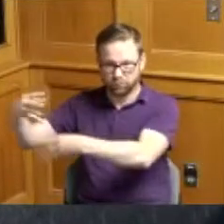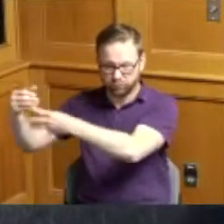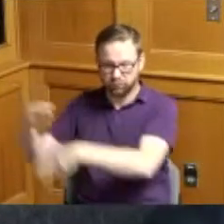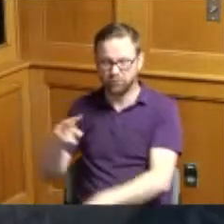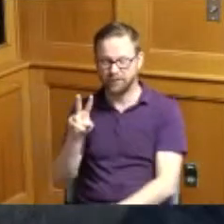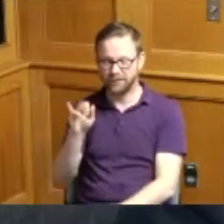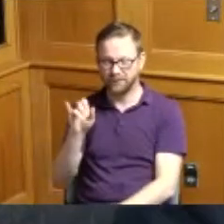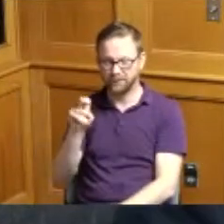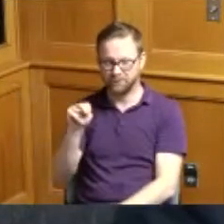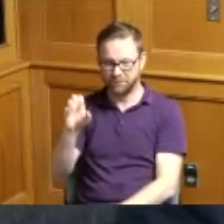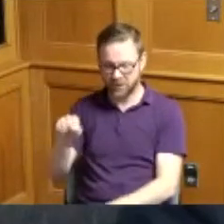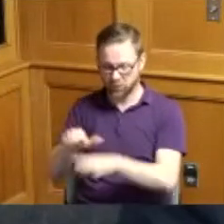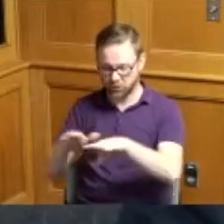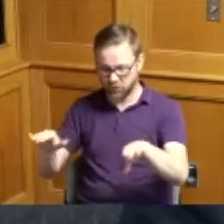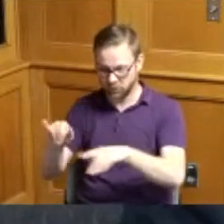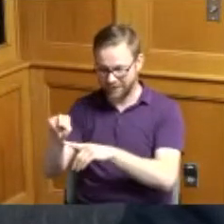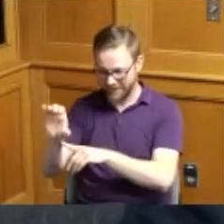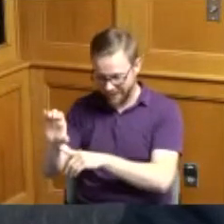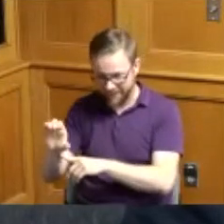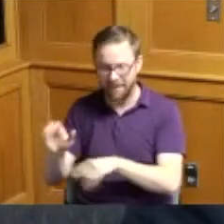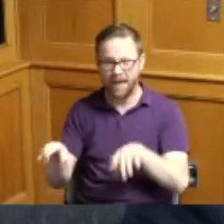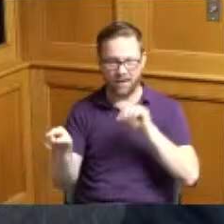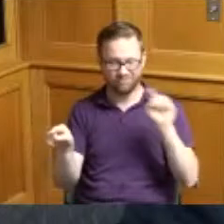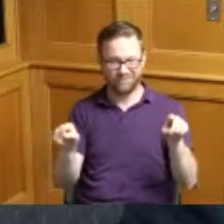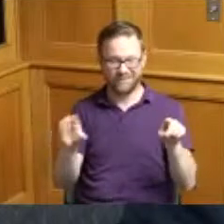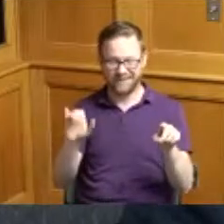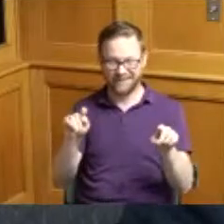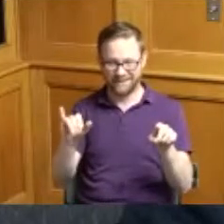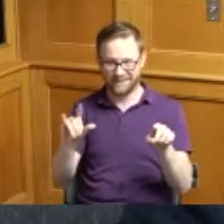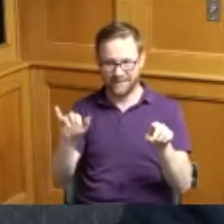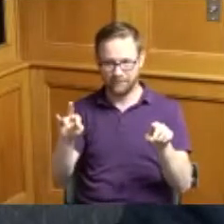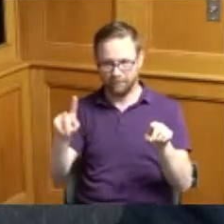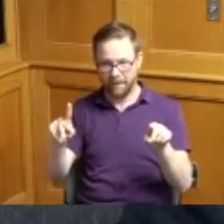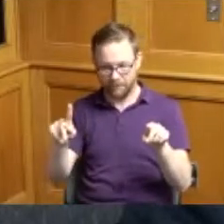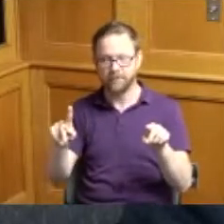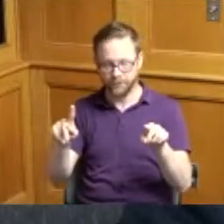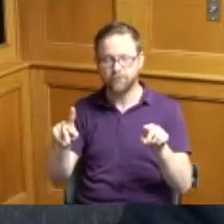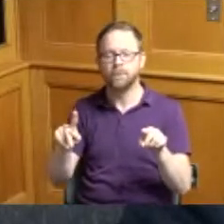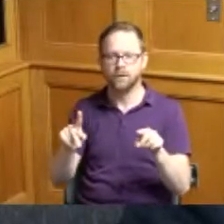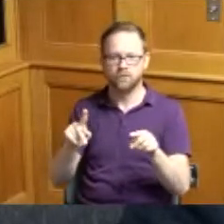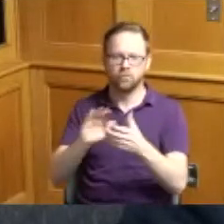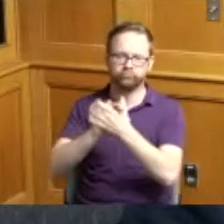then City Link so so congratulations to them for providing more child care slots in our community